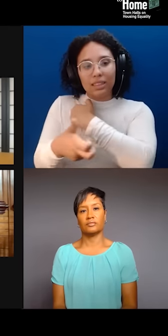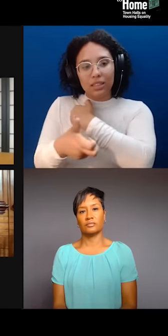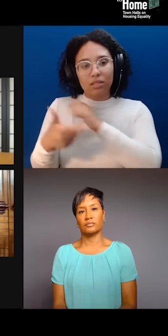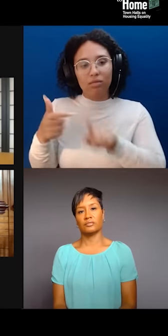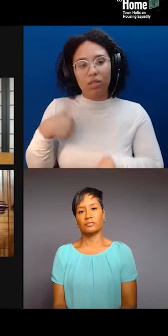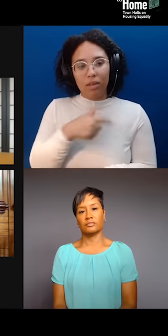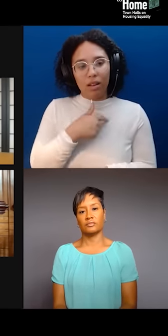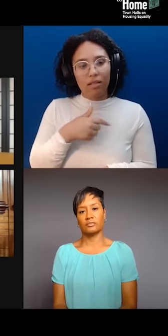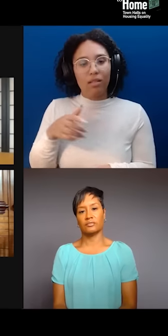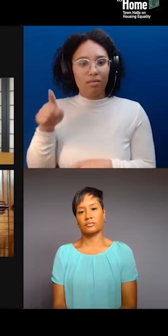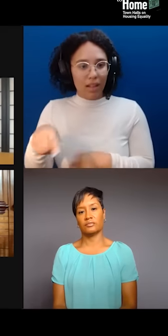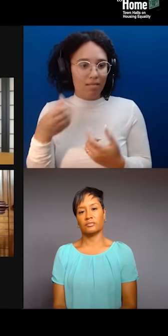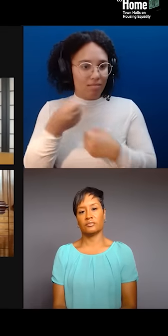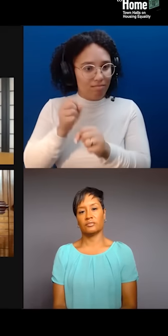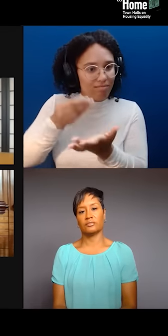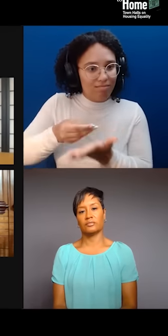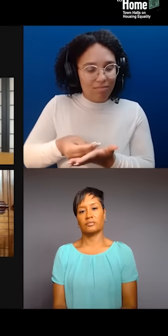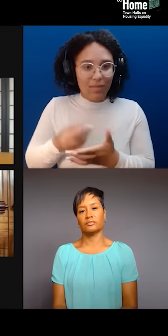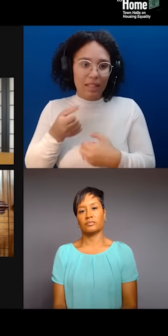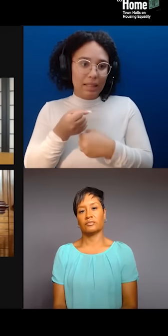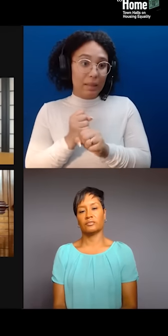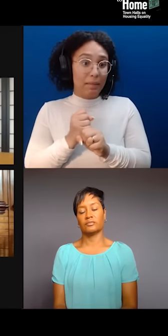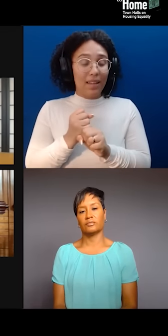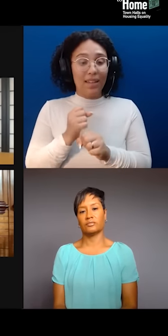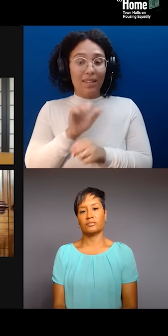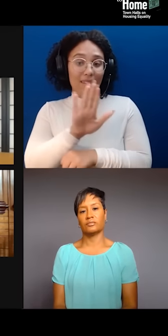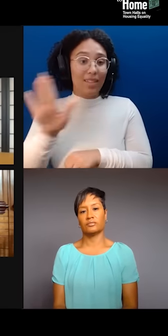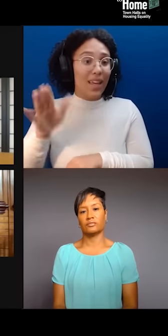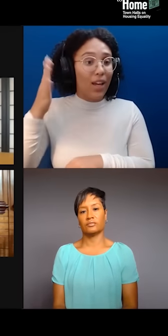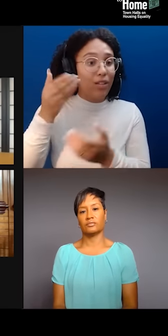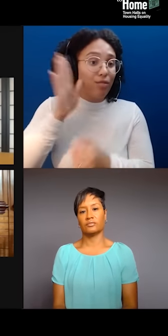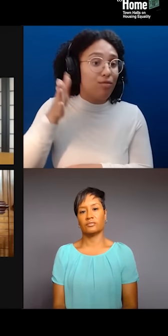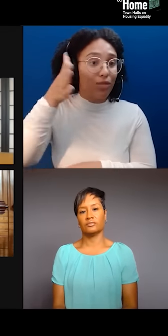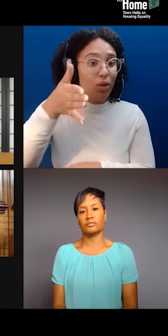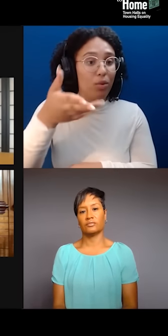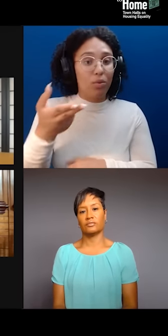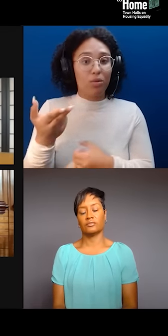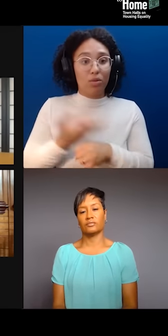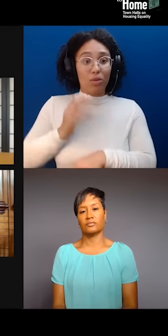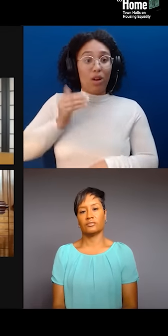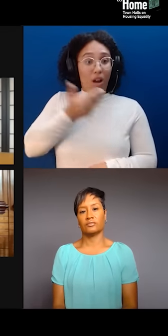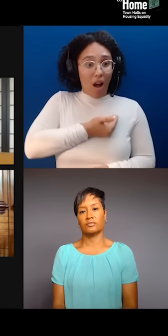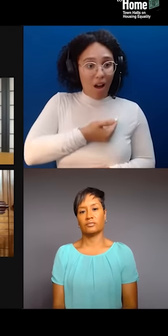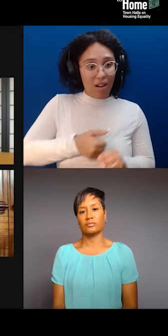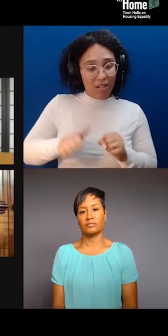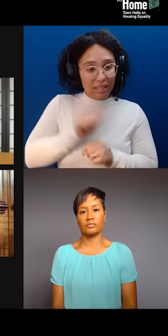and upon creating a narrative that's based on, still, the idea that we are a vanishing race.